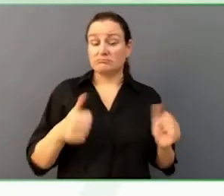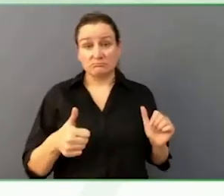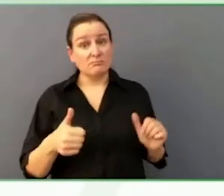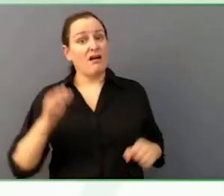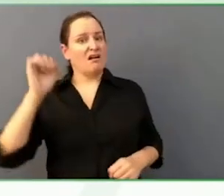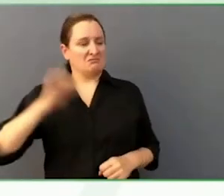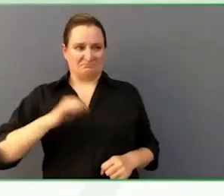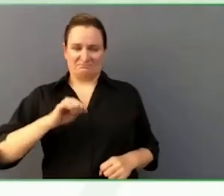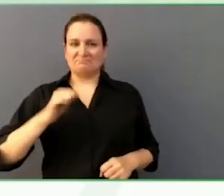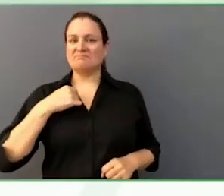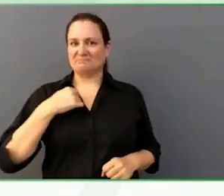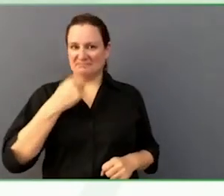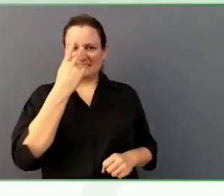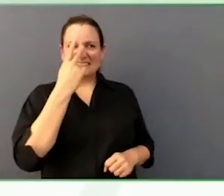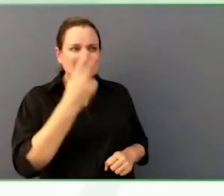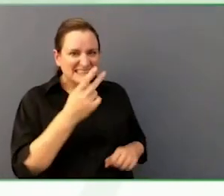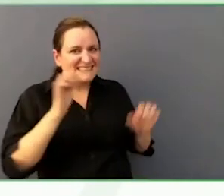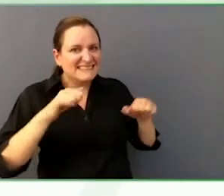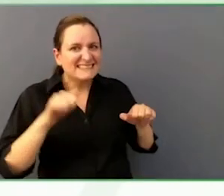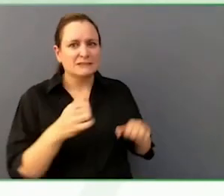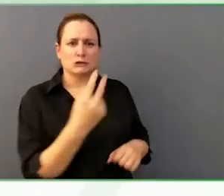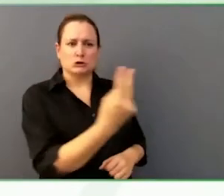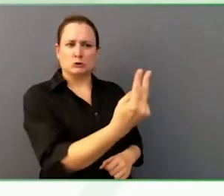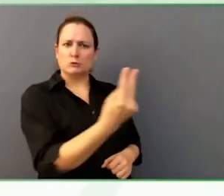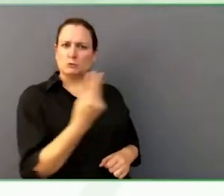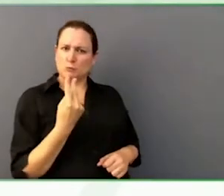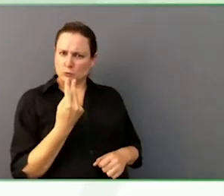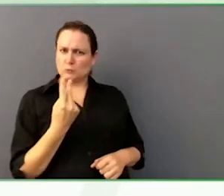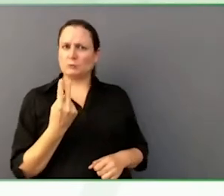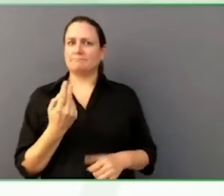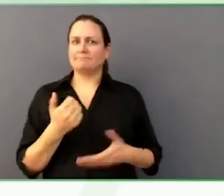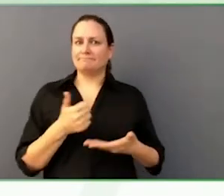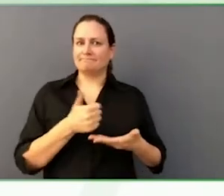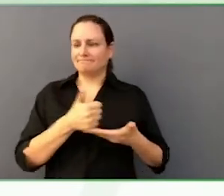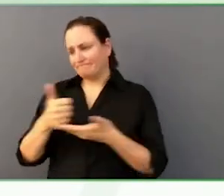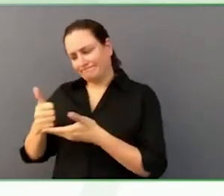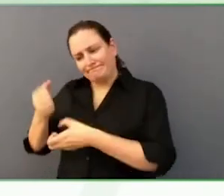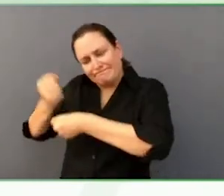That is probably just to ensure that the vote is actually taken